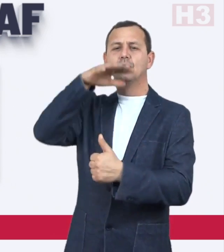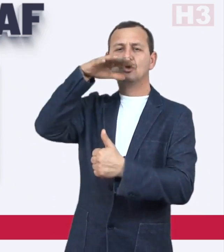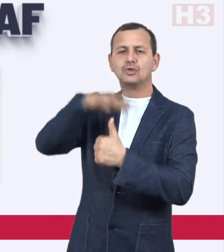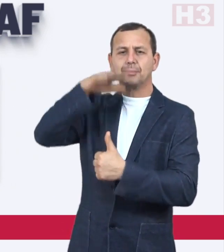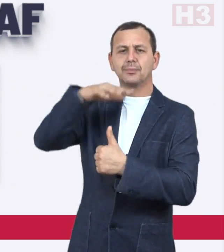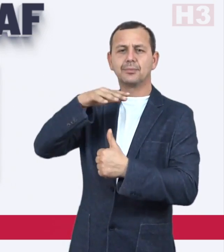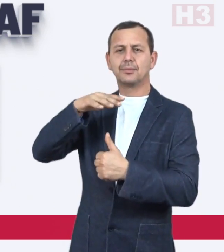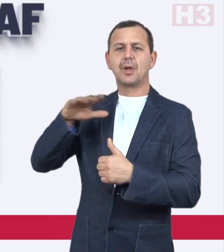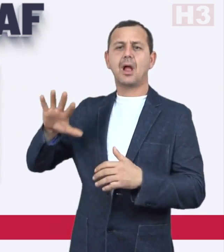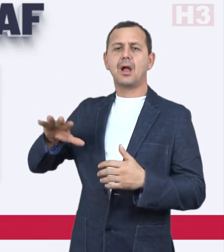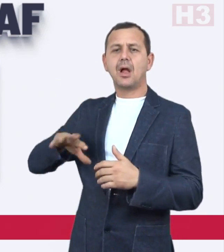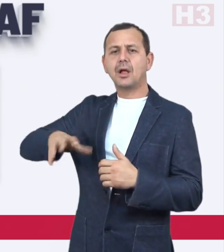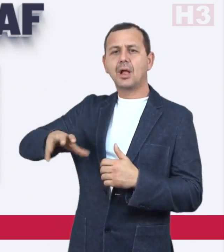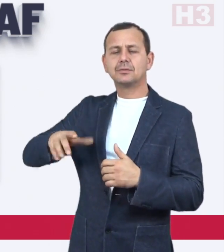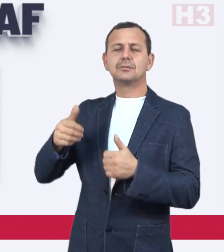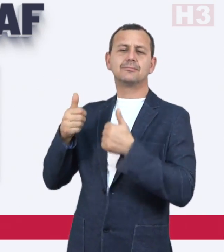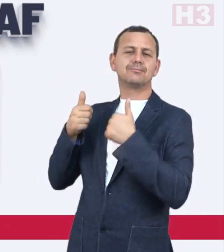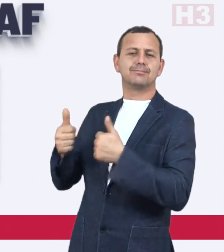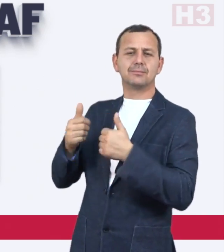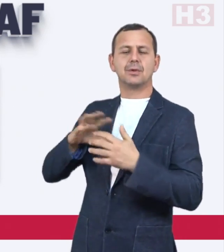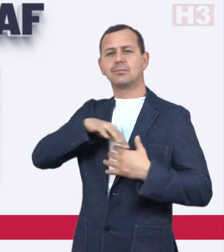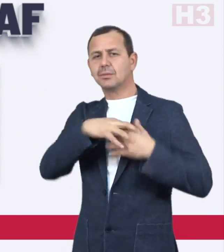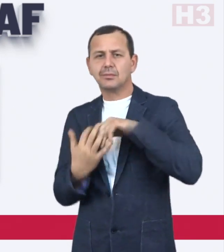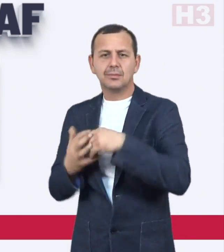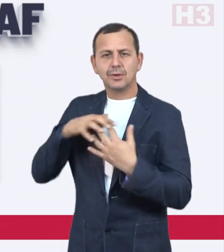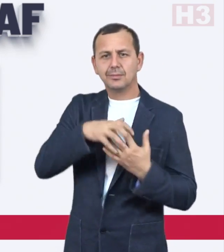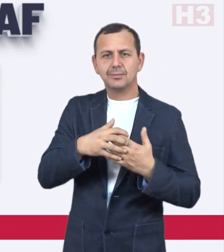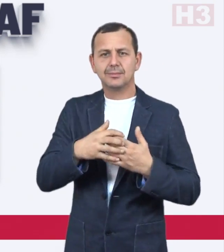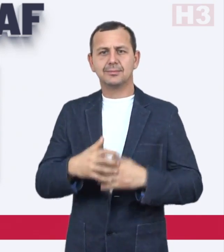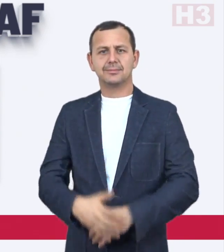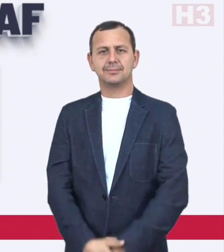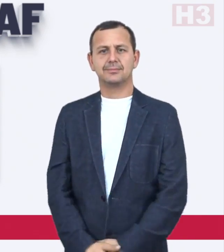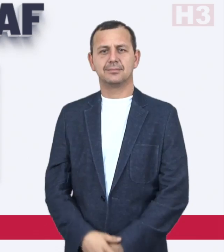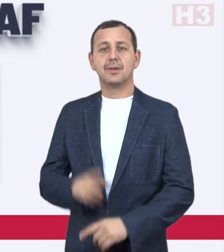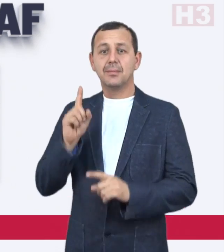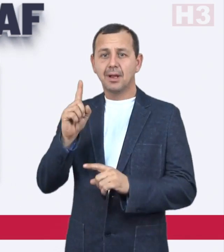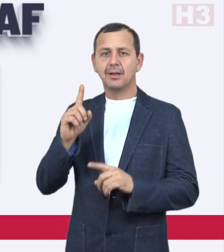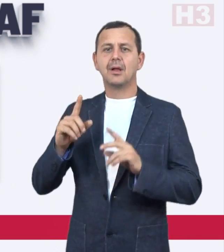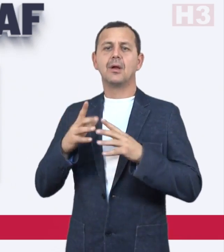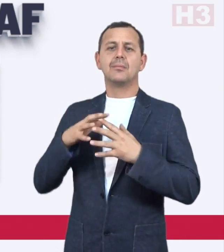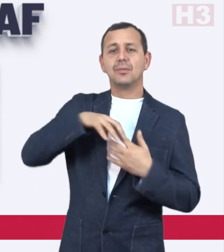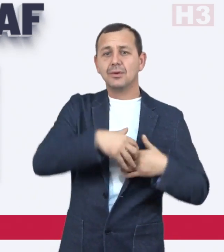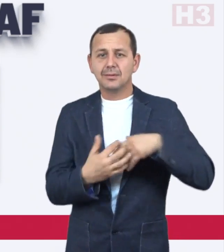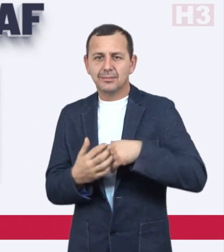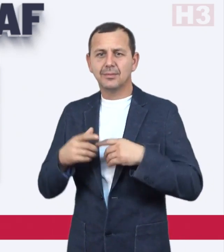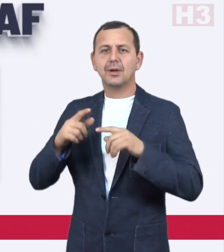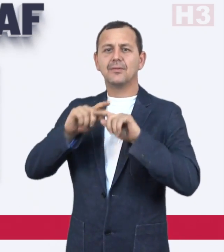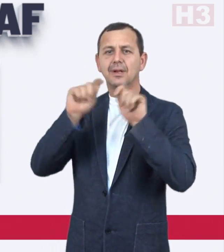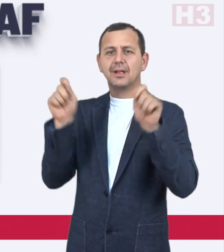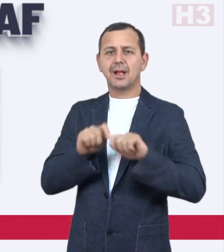best wrestlers. But the wrestling federation never gave